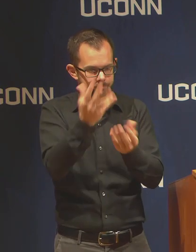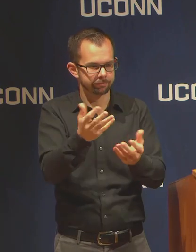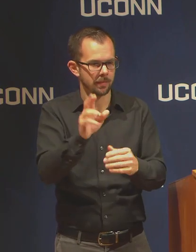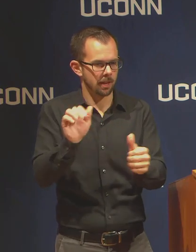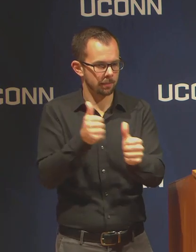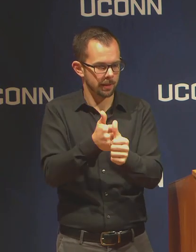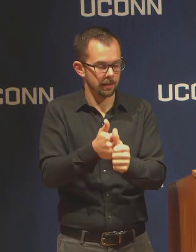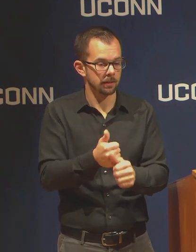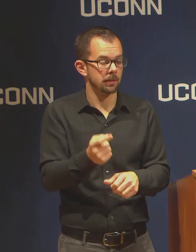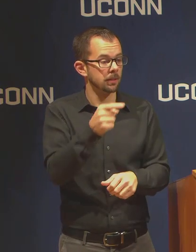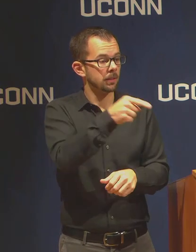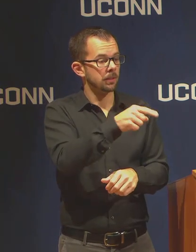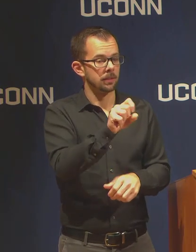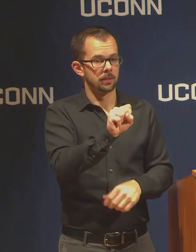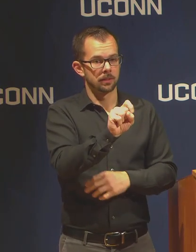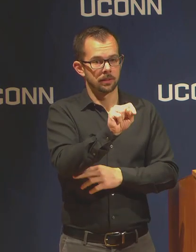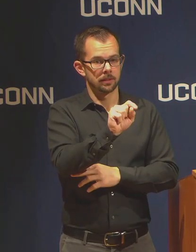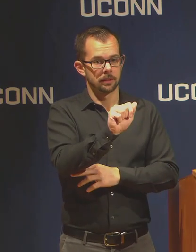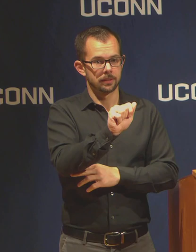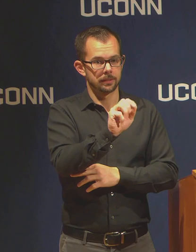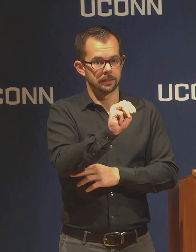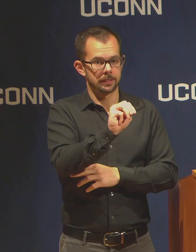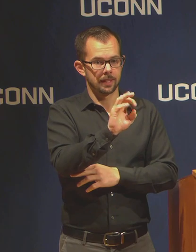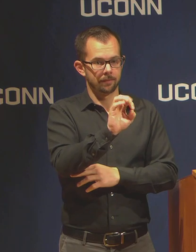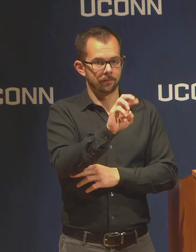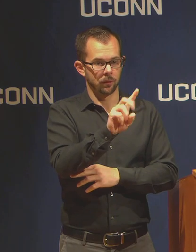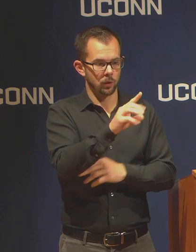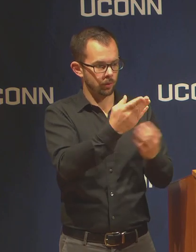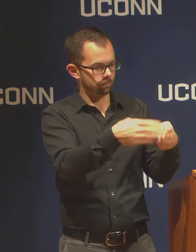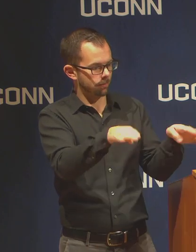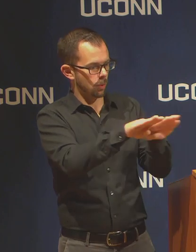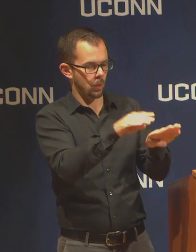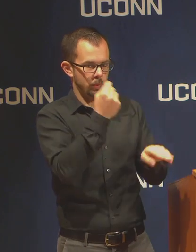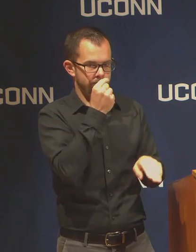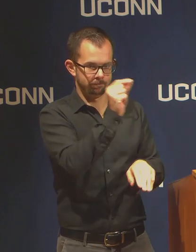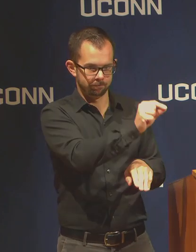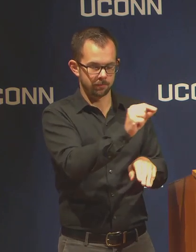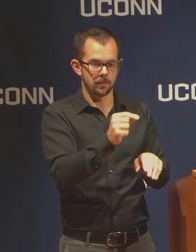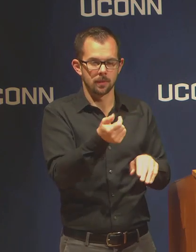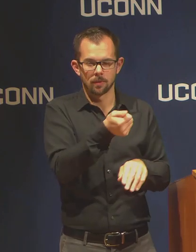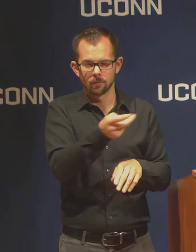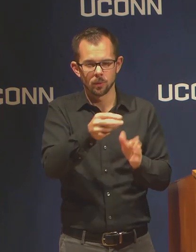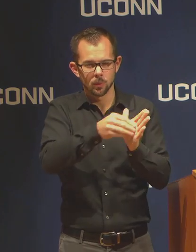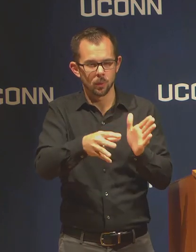all intents and purposes closed. There are a few students left in the dorms who had no place to go.